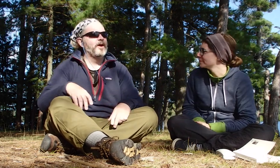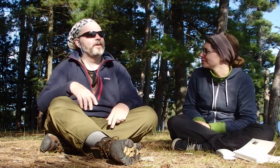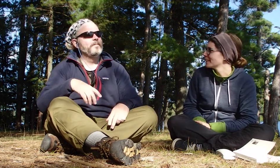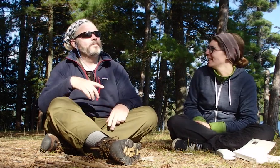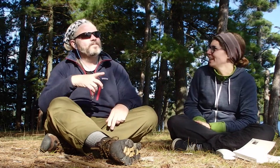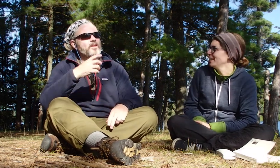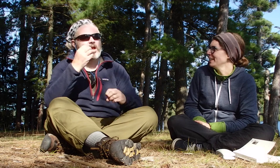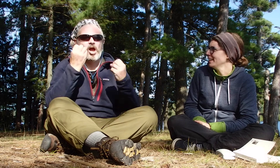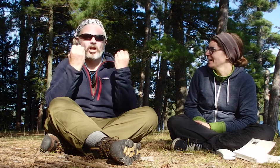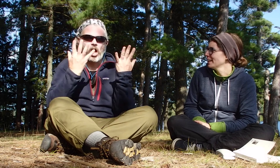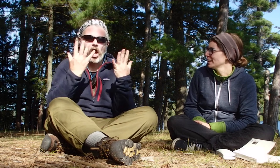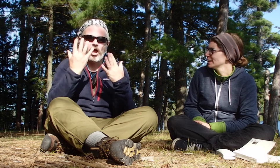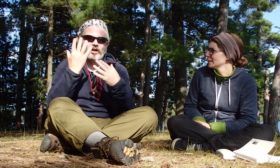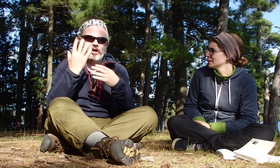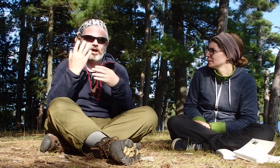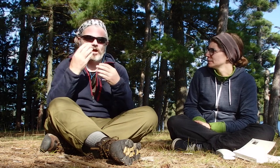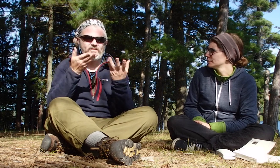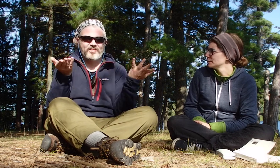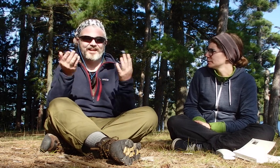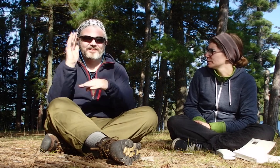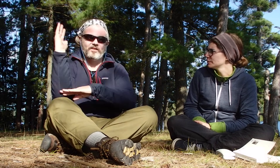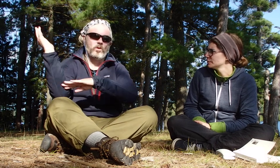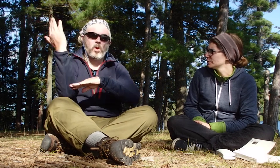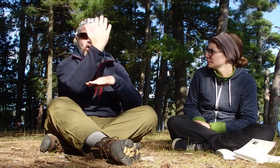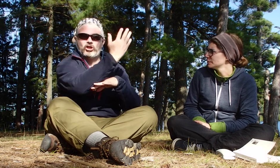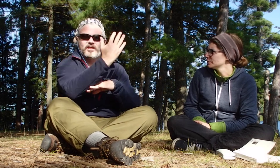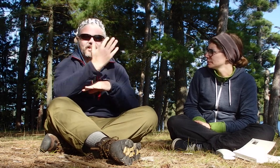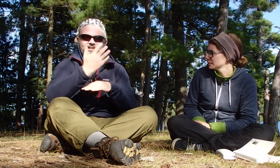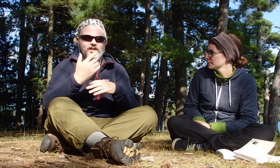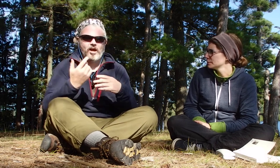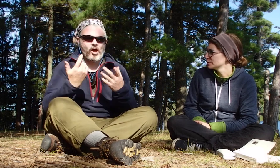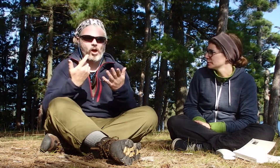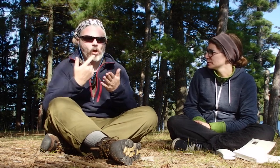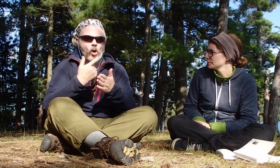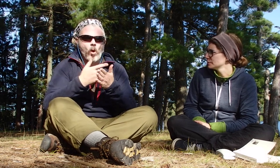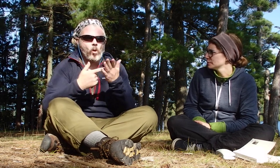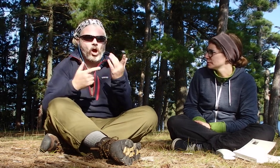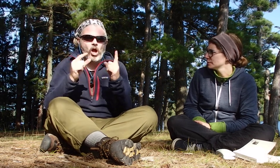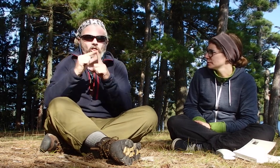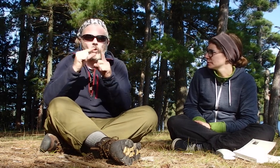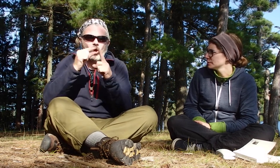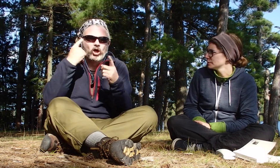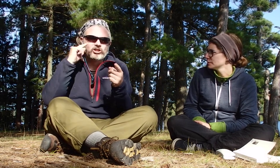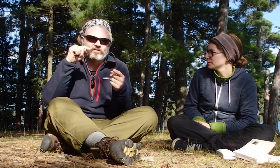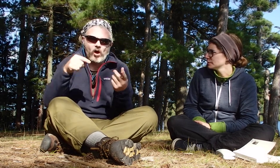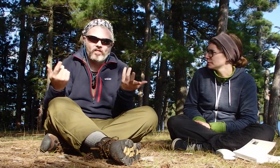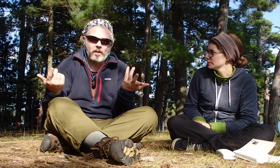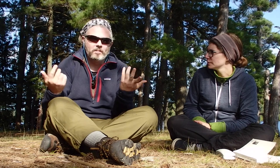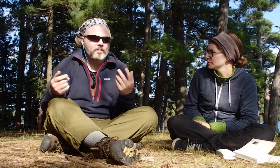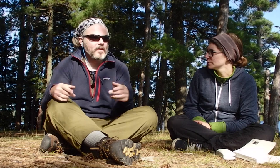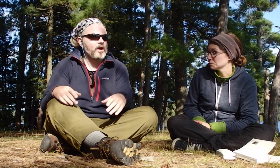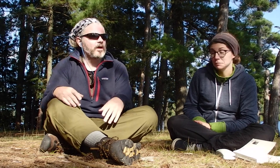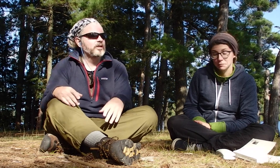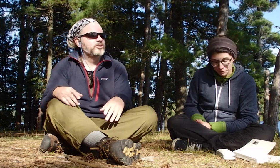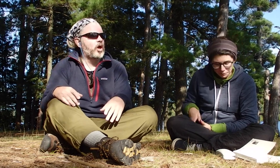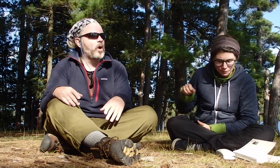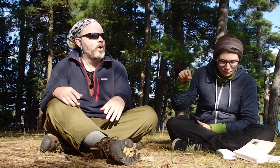Number 5 : a lot of things in the wilderness, what are the words for them?